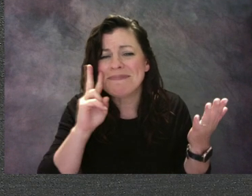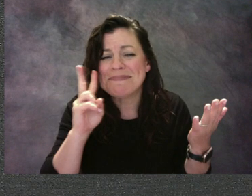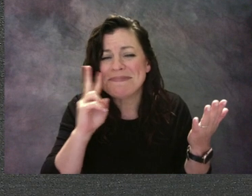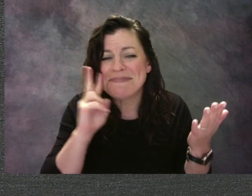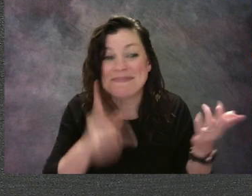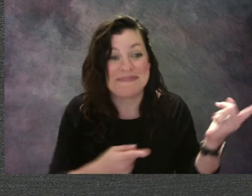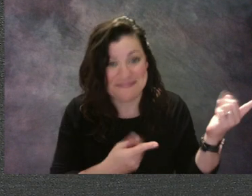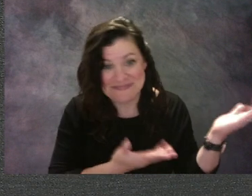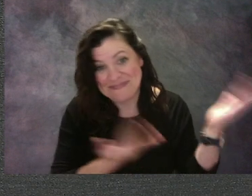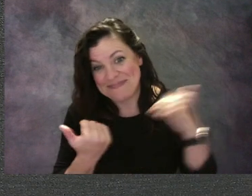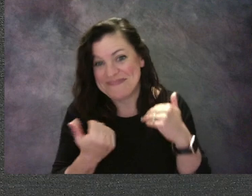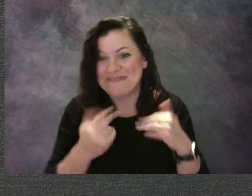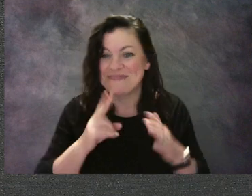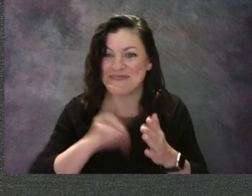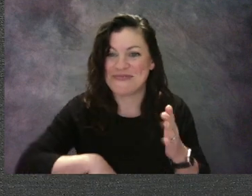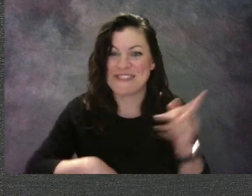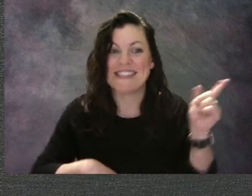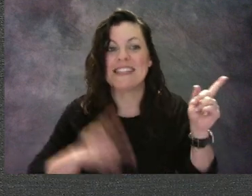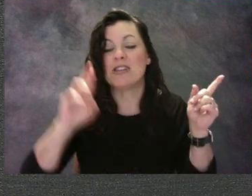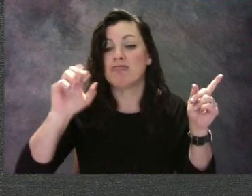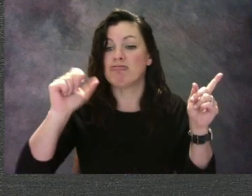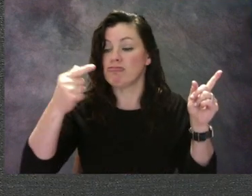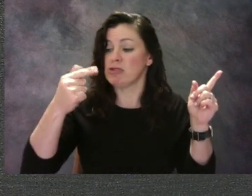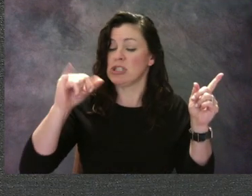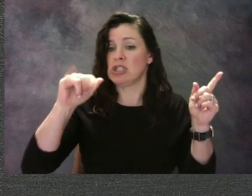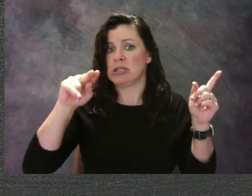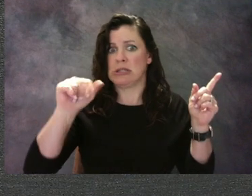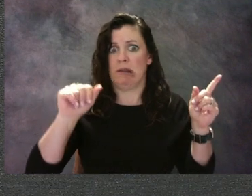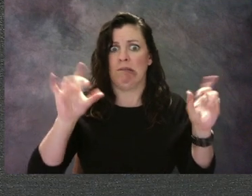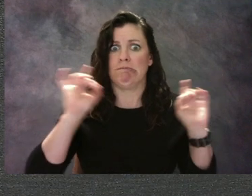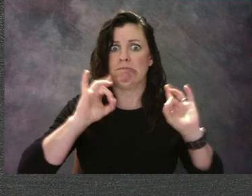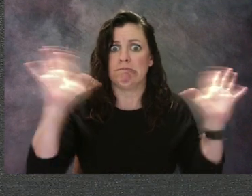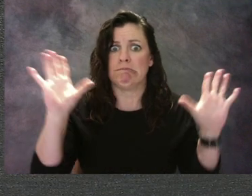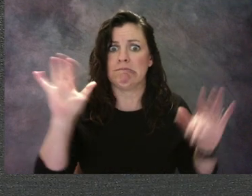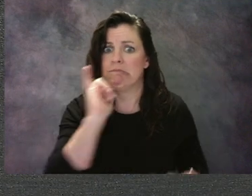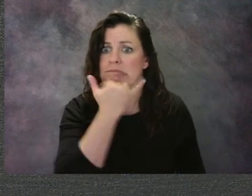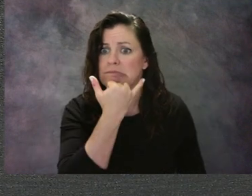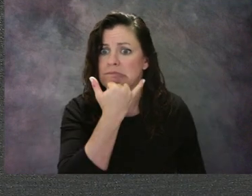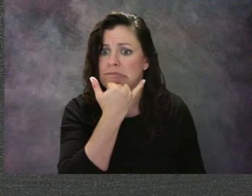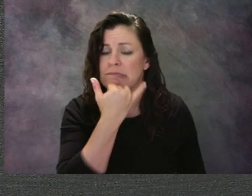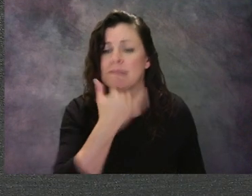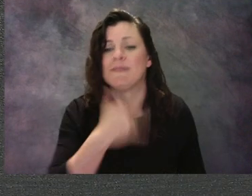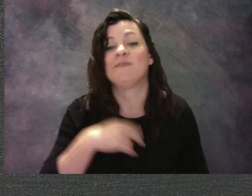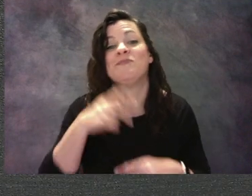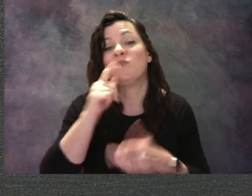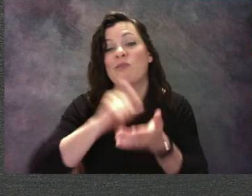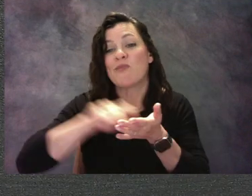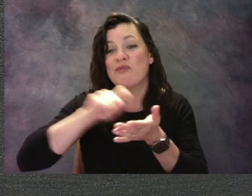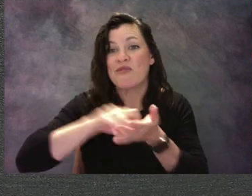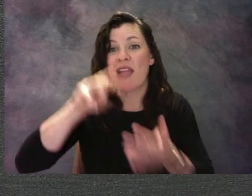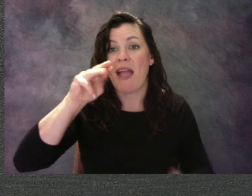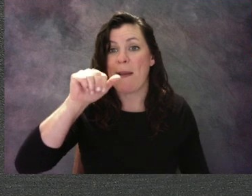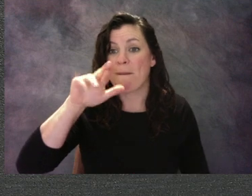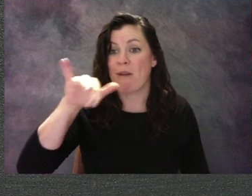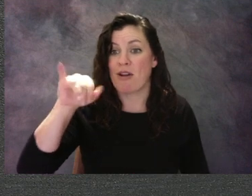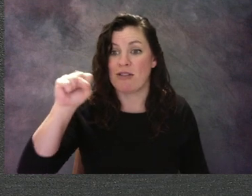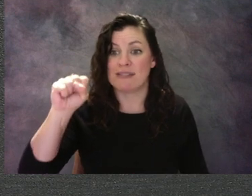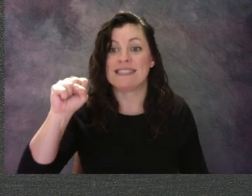"Regina's Big Mistake" by Marissa Moss. Everyone in Mrs. Li's class got a piece of paper.